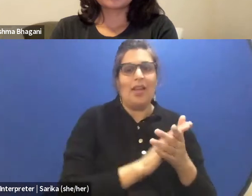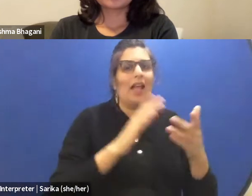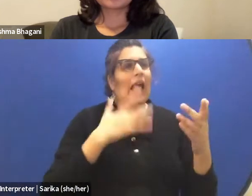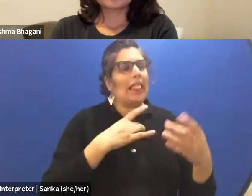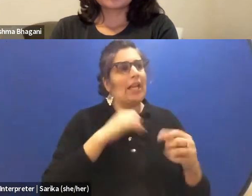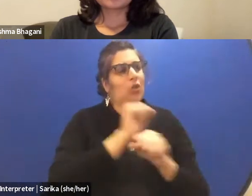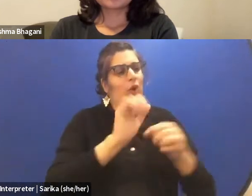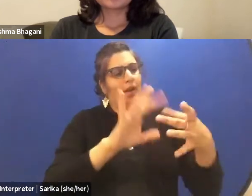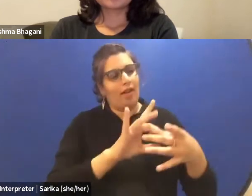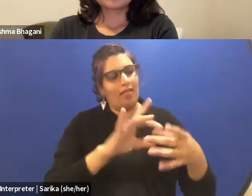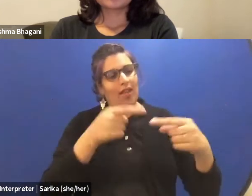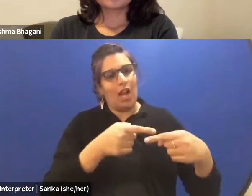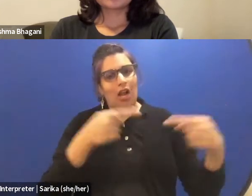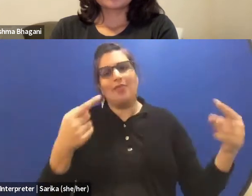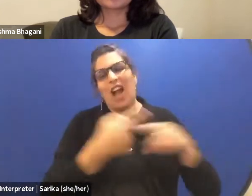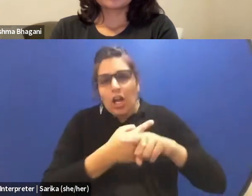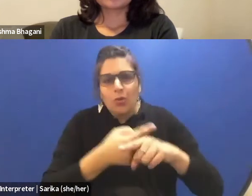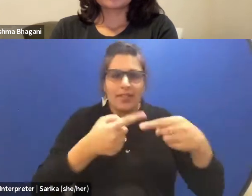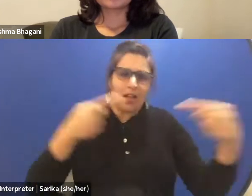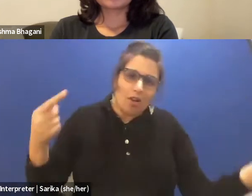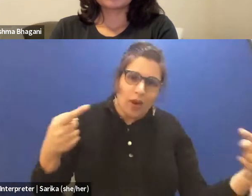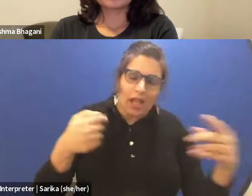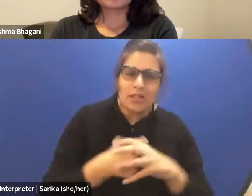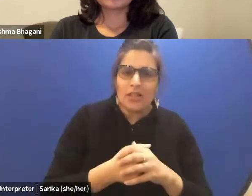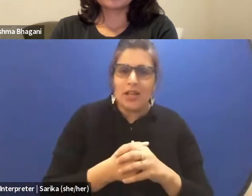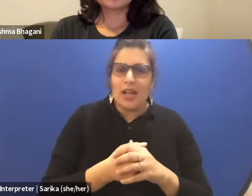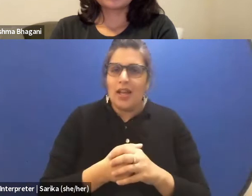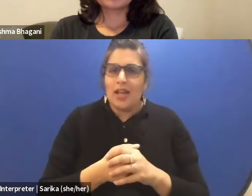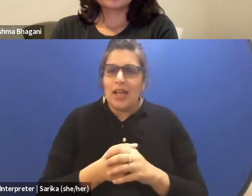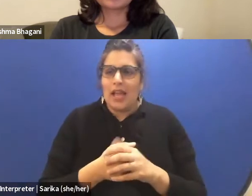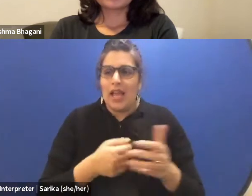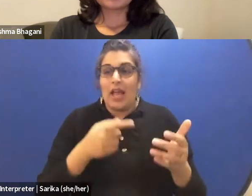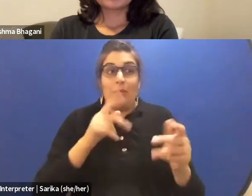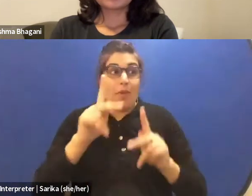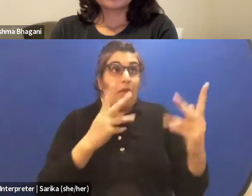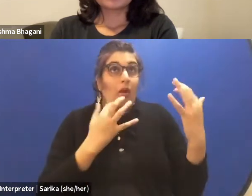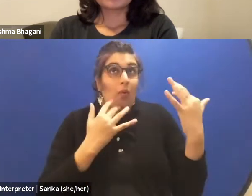and then to never take what all the people are waiting, that it should come.